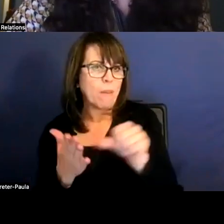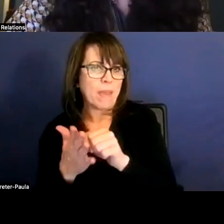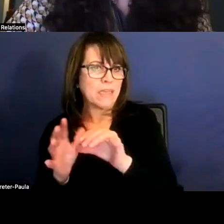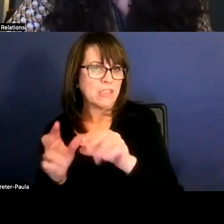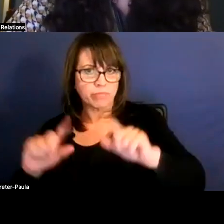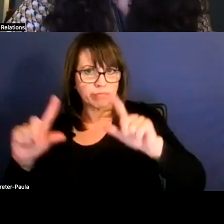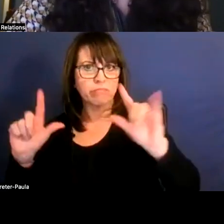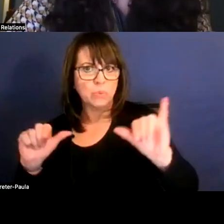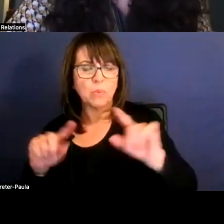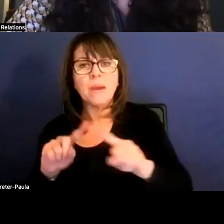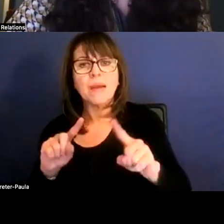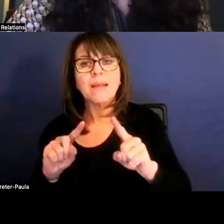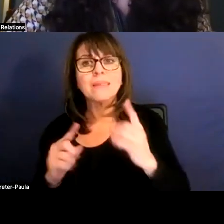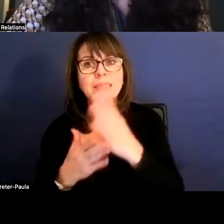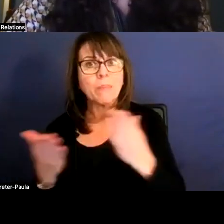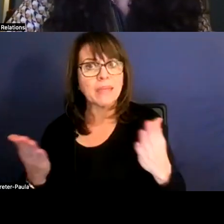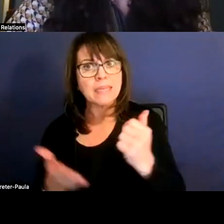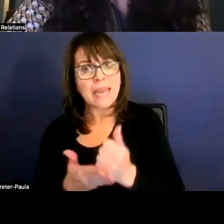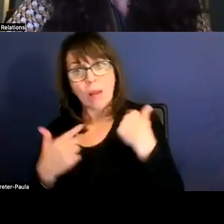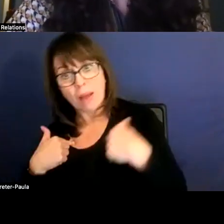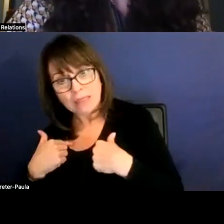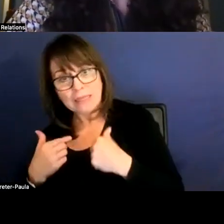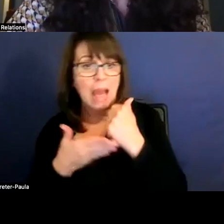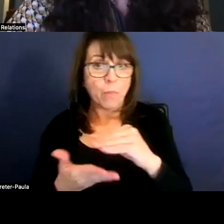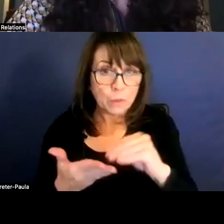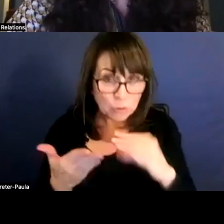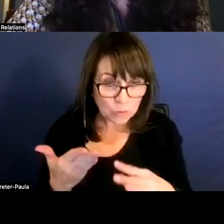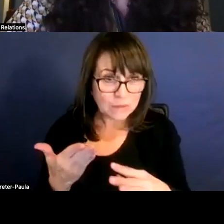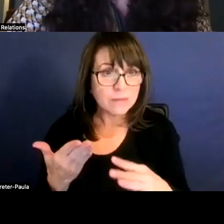that can help us, help our students and help our teachers and stuff.